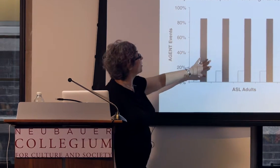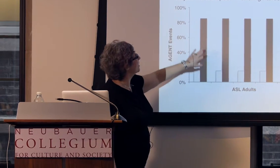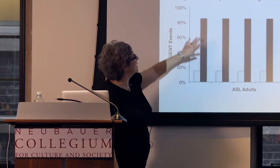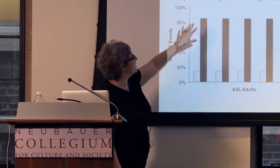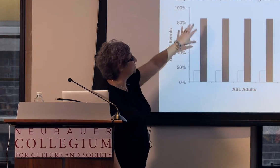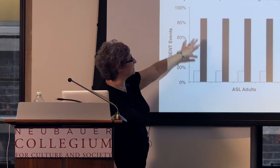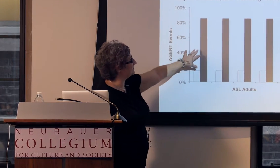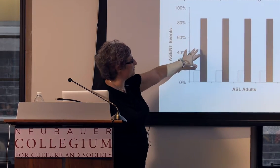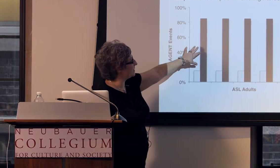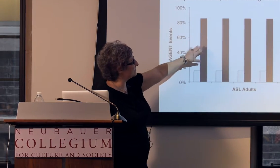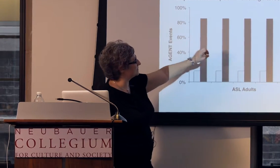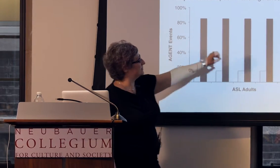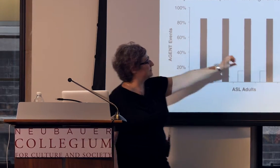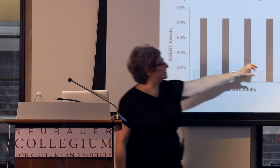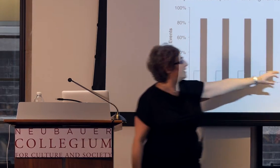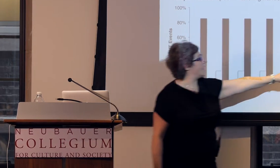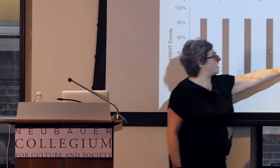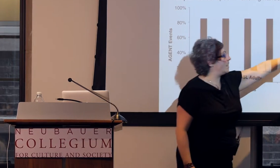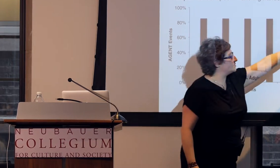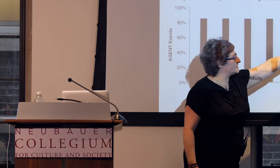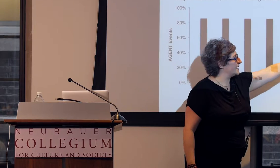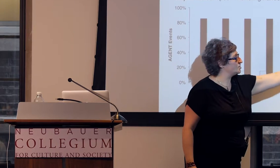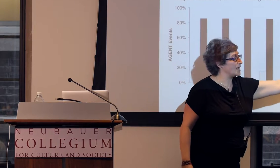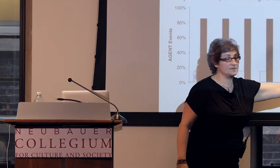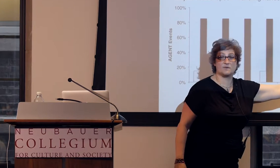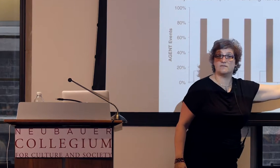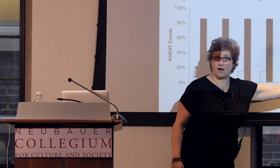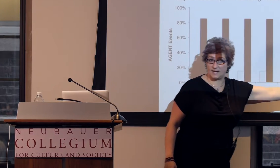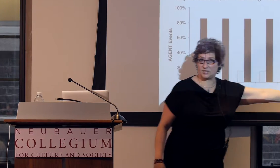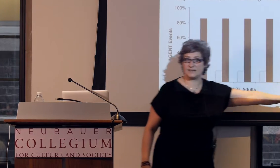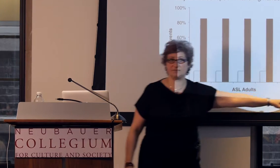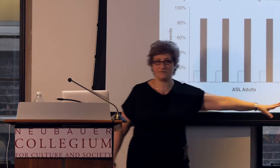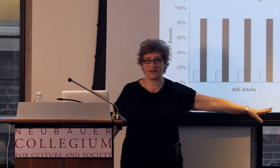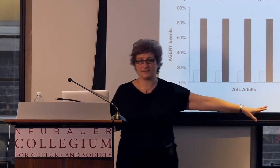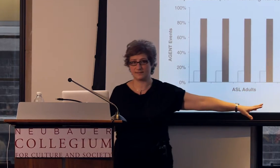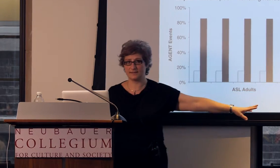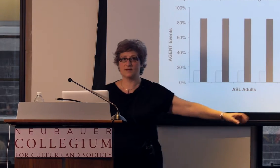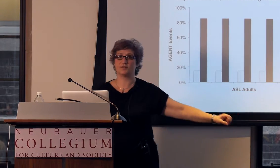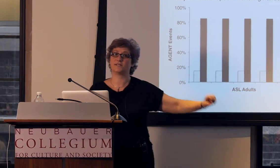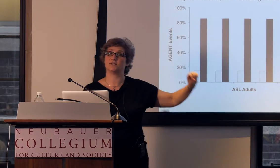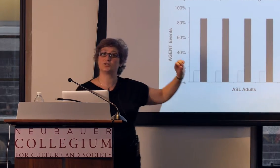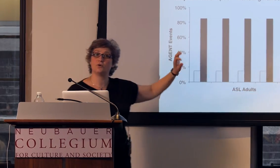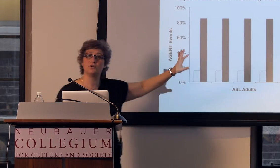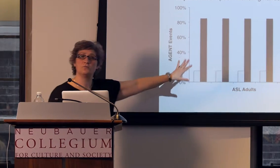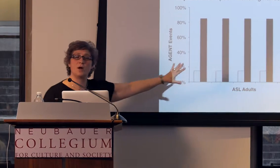for agentive events and object handshapes with non-agentive events, this just shows you